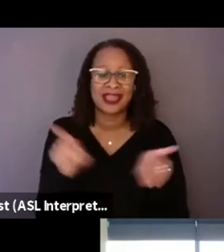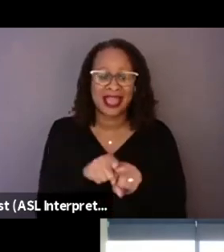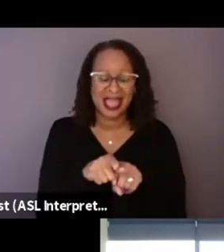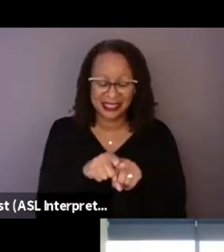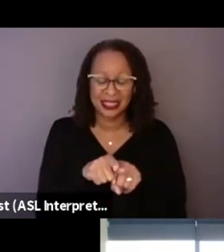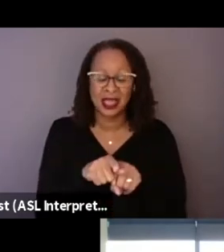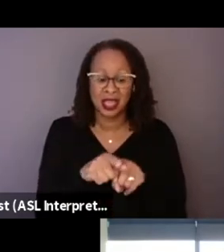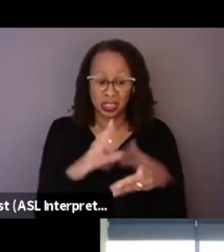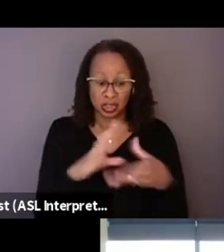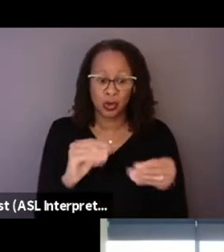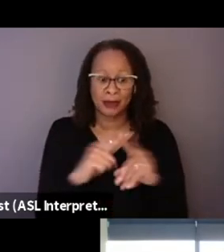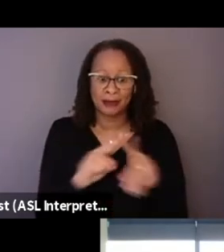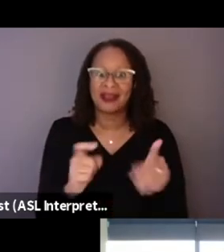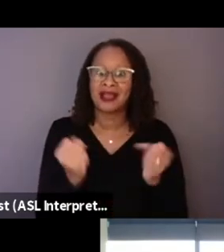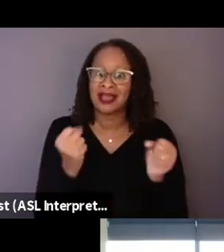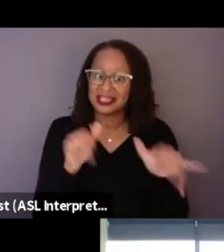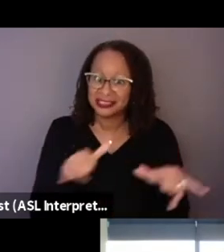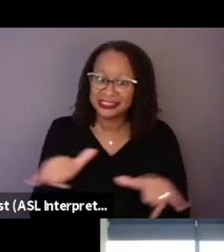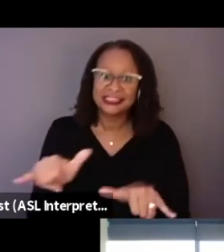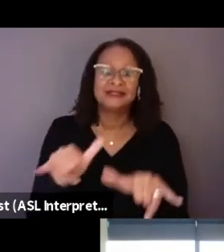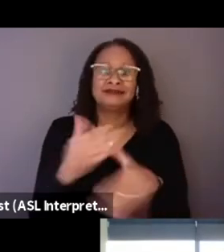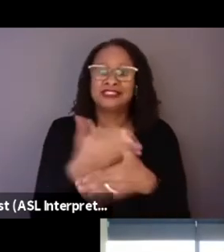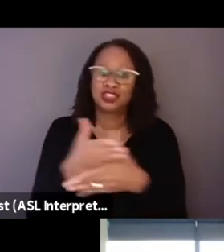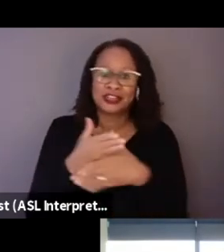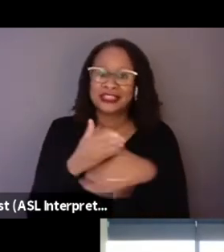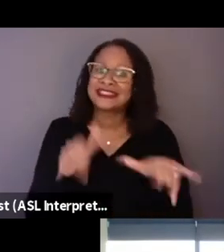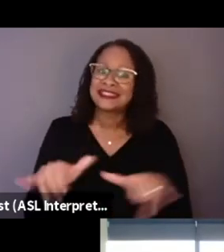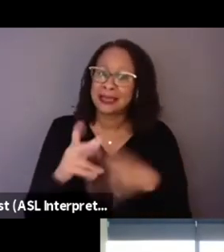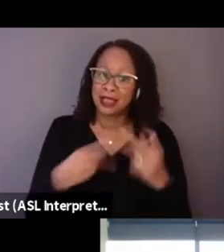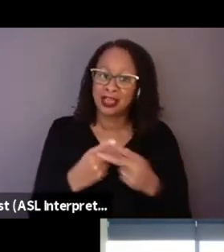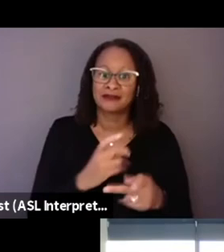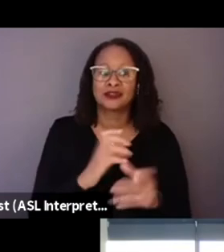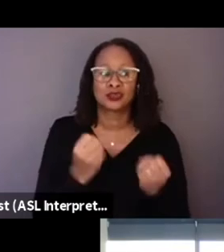that they've, you know, related to throughout their many years.